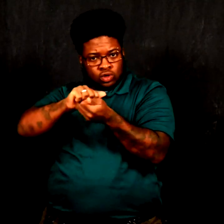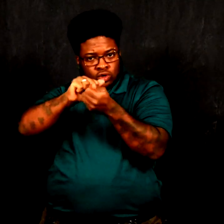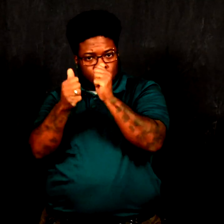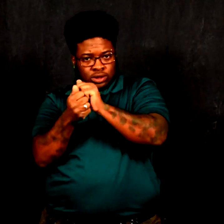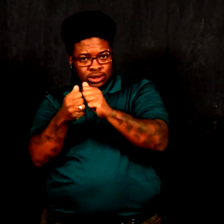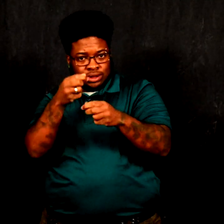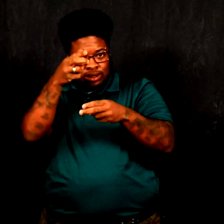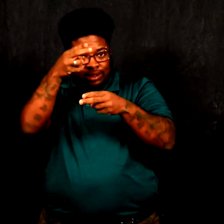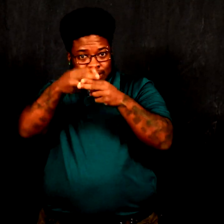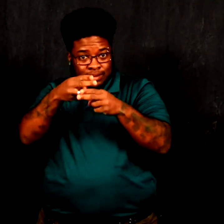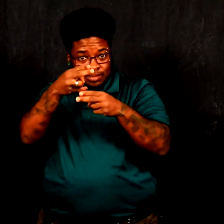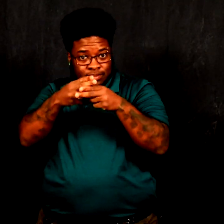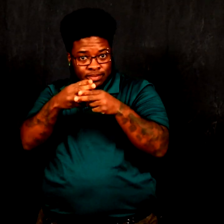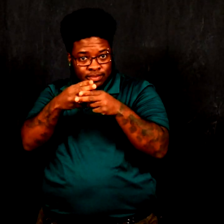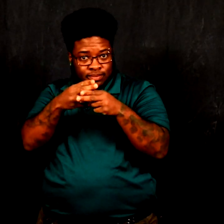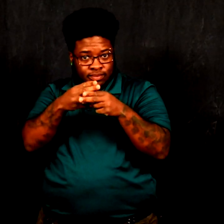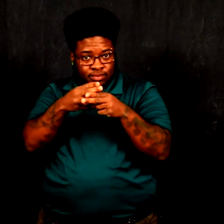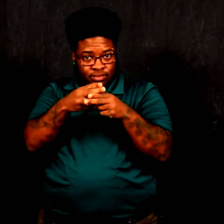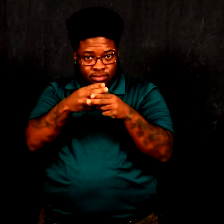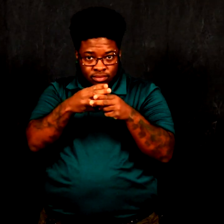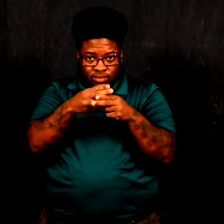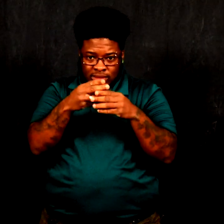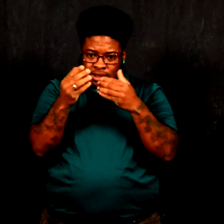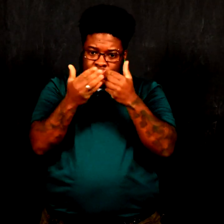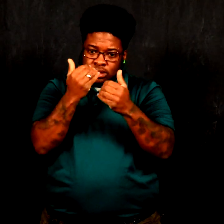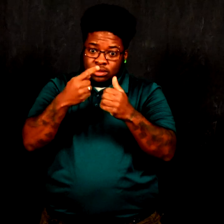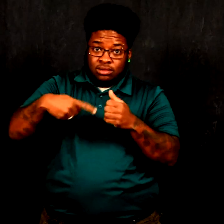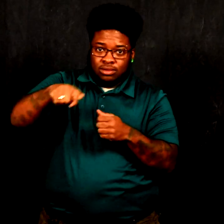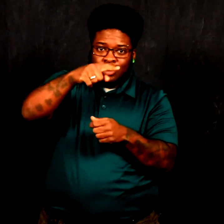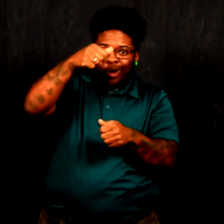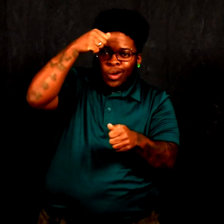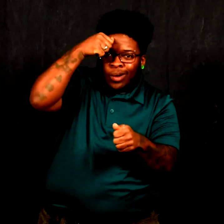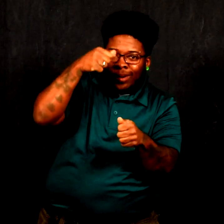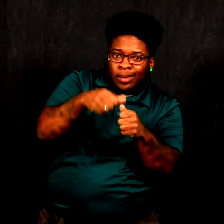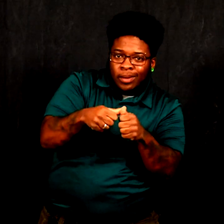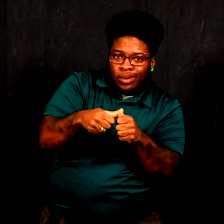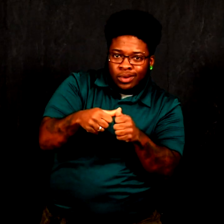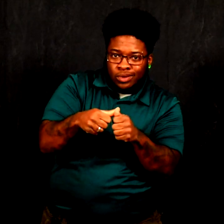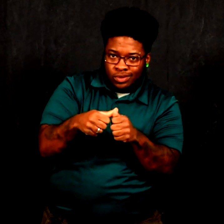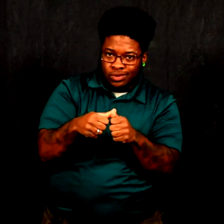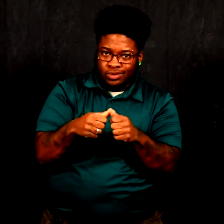change our name to one that was easier to remember.